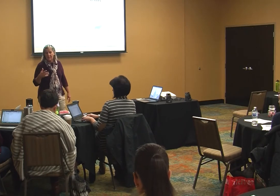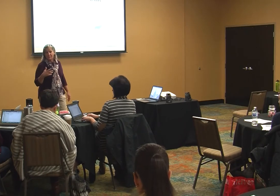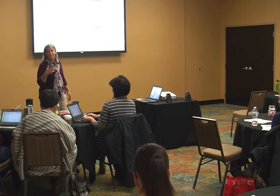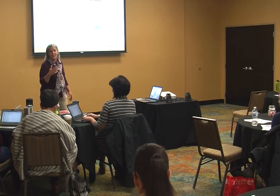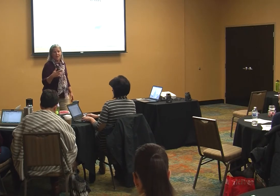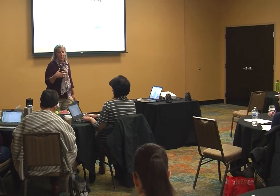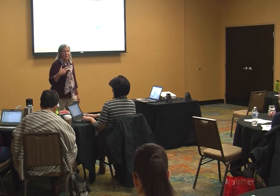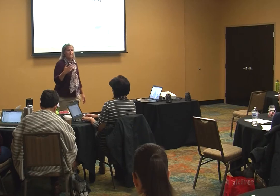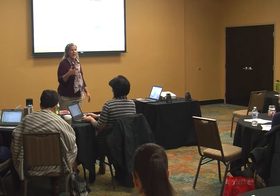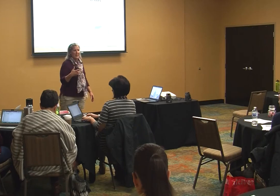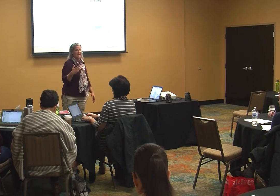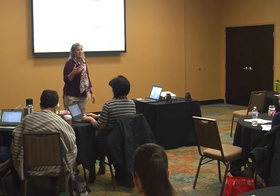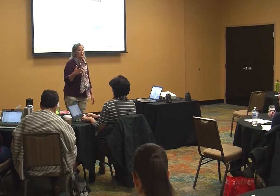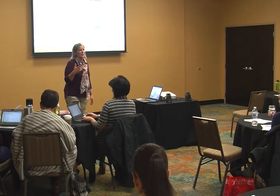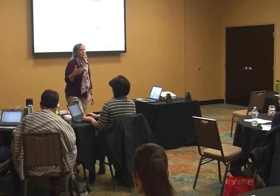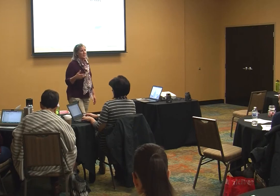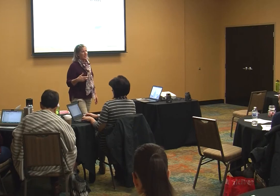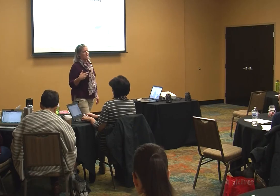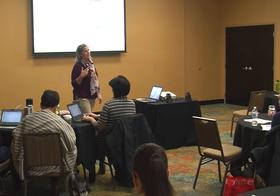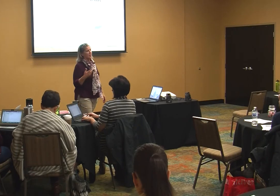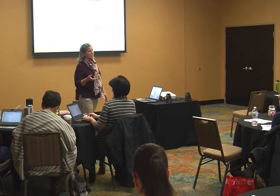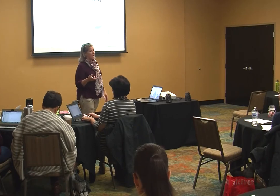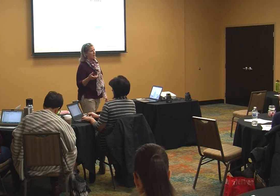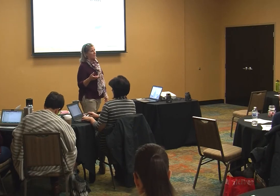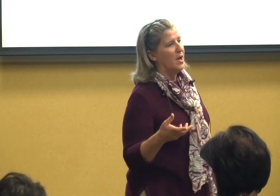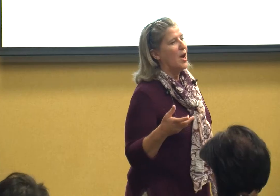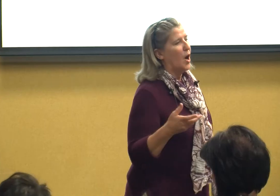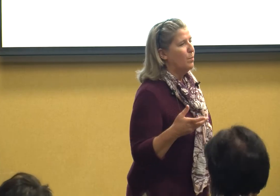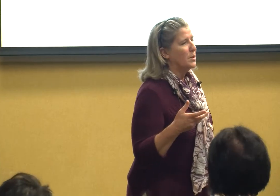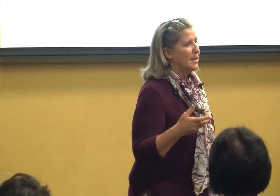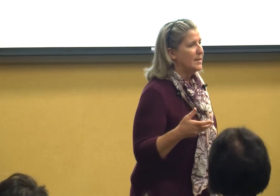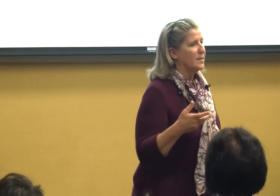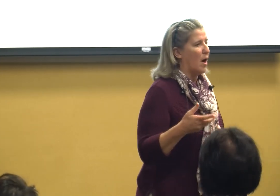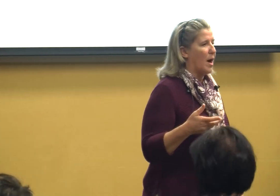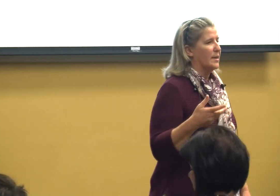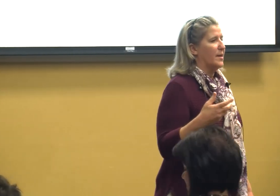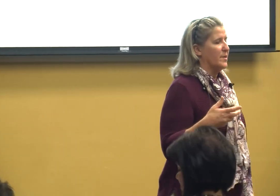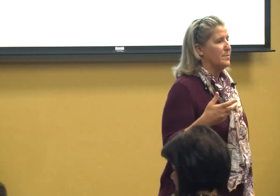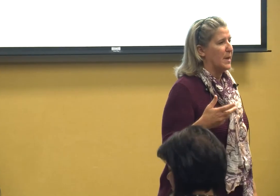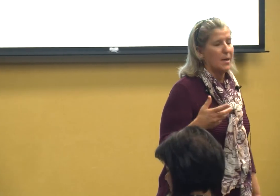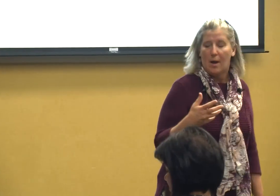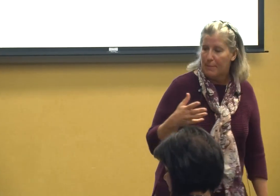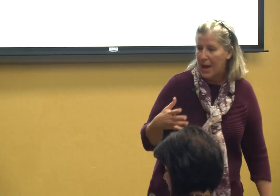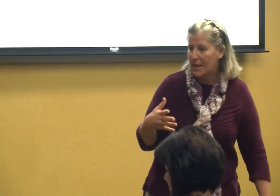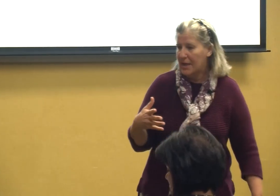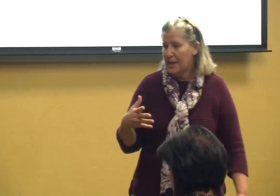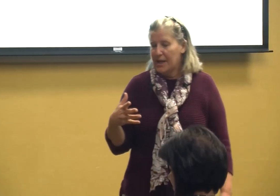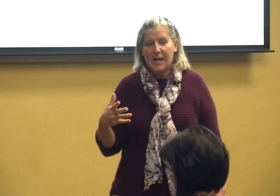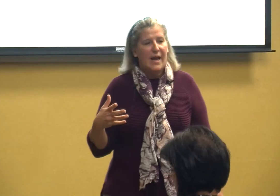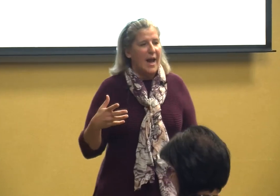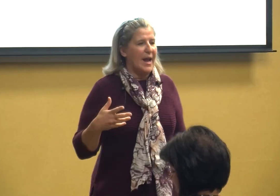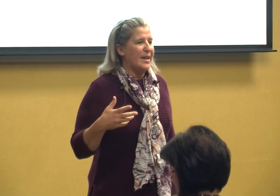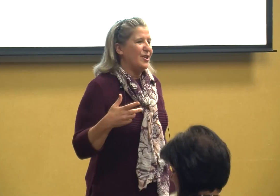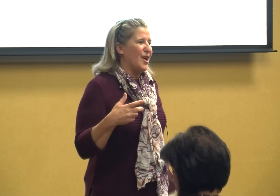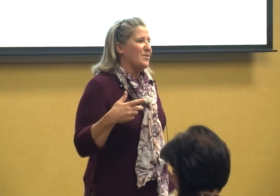you know entertaining so that you didn't doze off oh please God let this be not bad and you know the